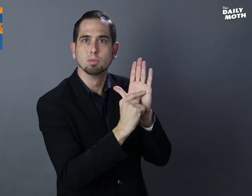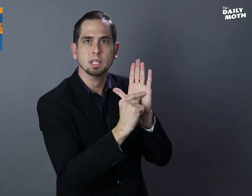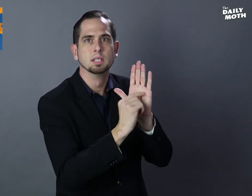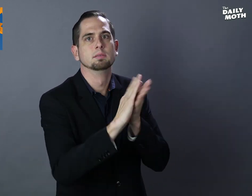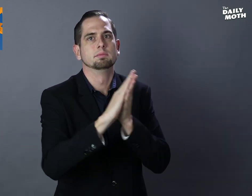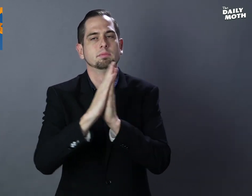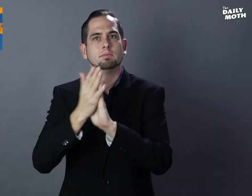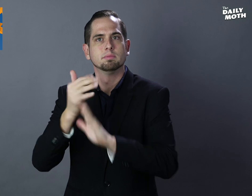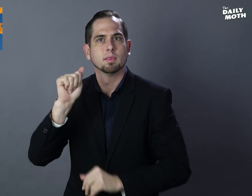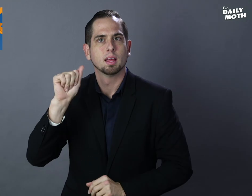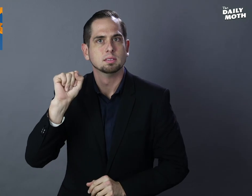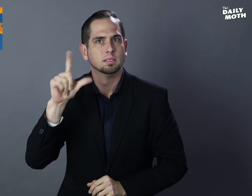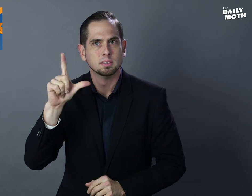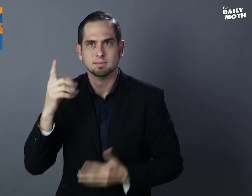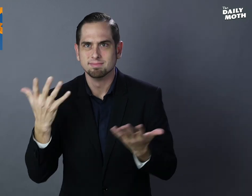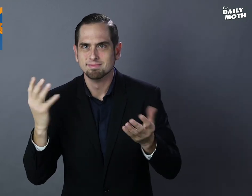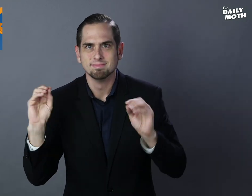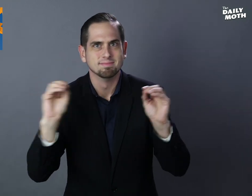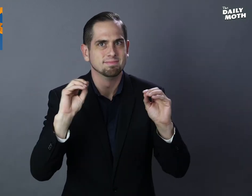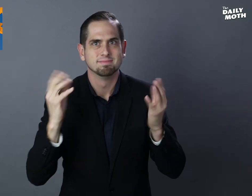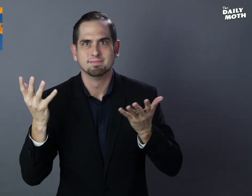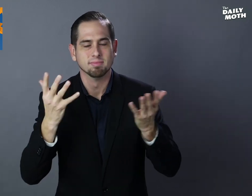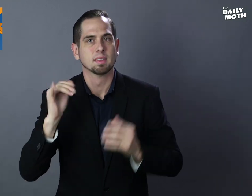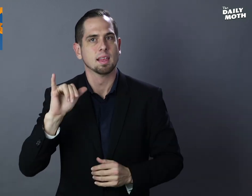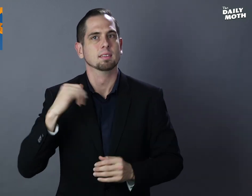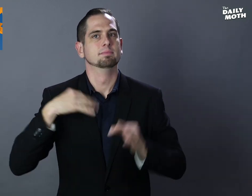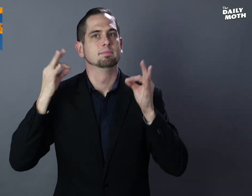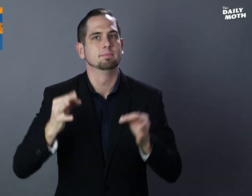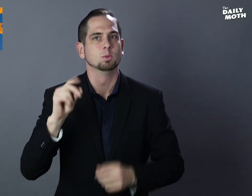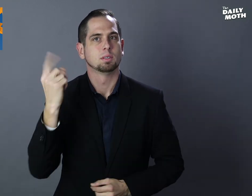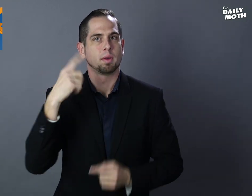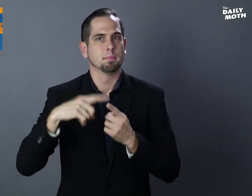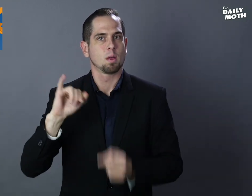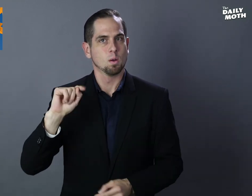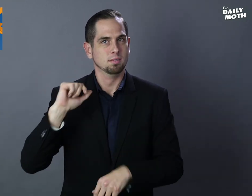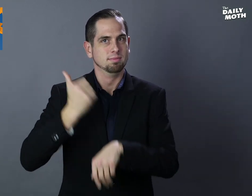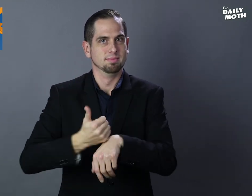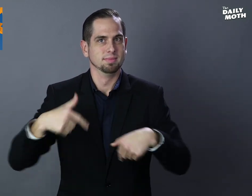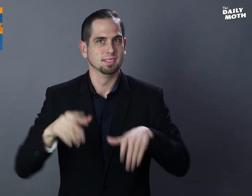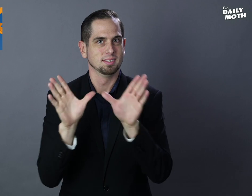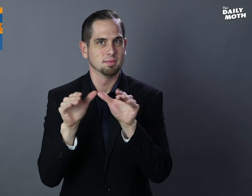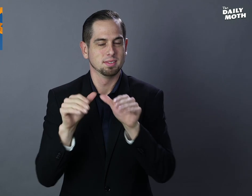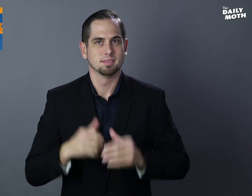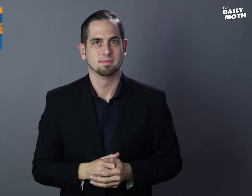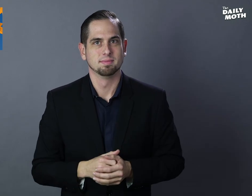from print to ASL, and decided to do something about it by starting "The Daily Moth."